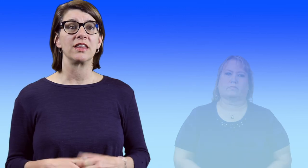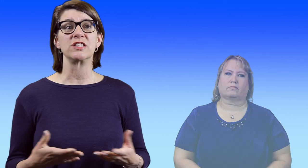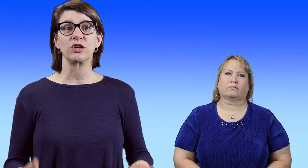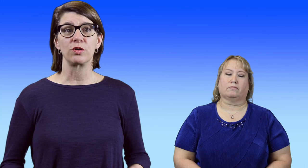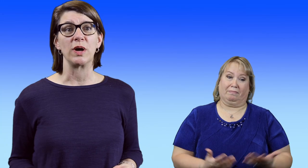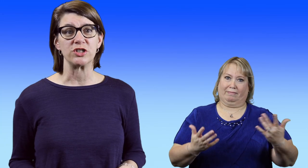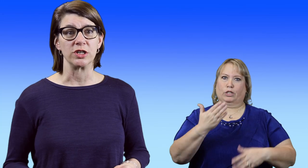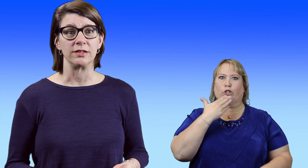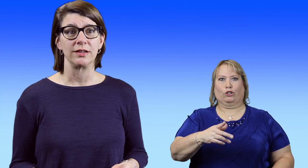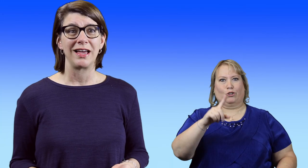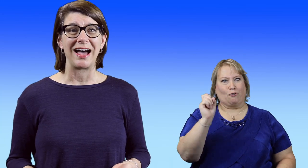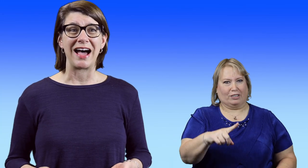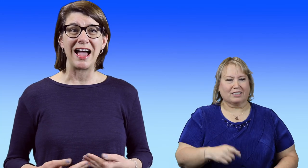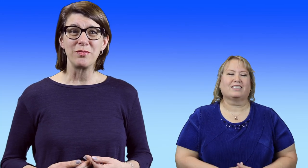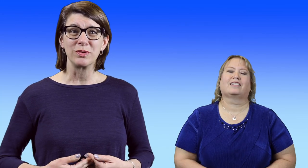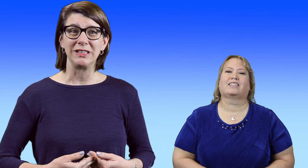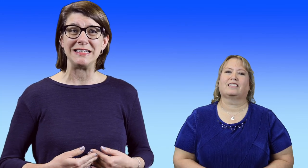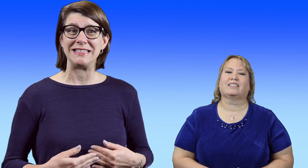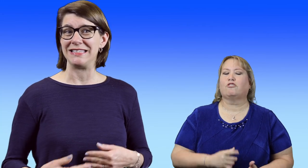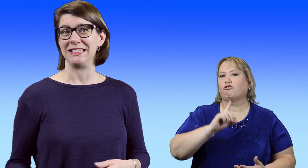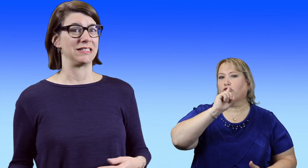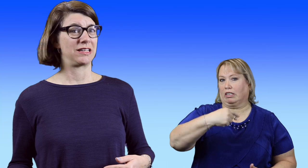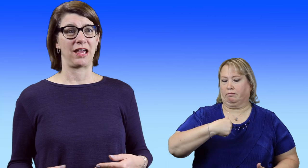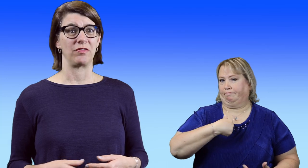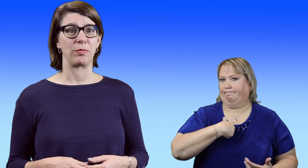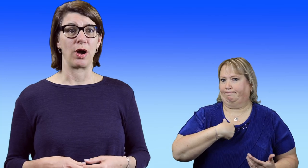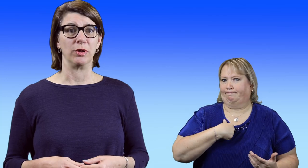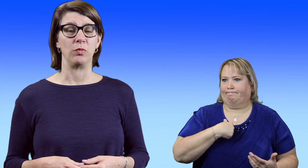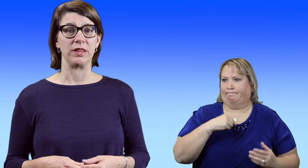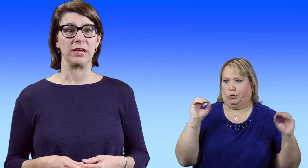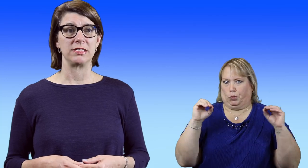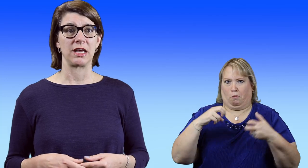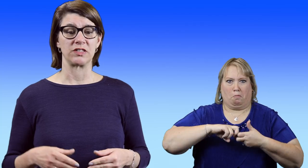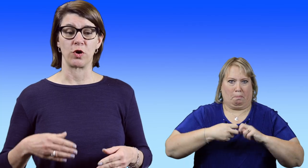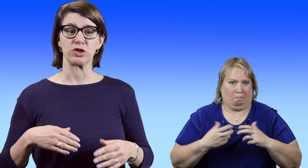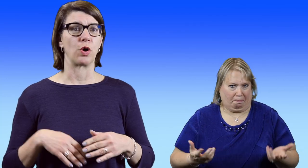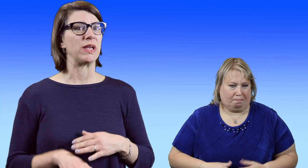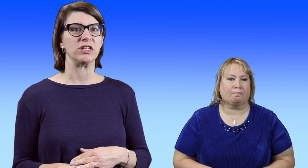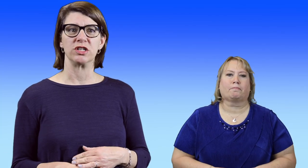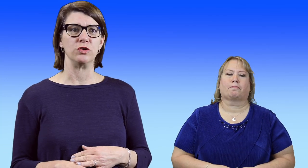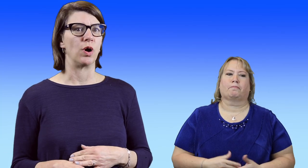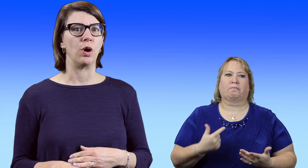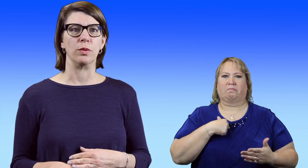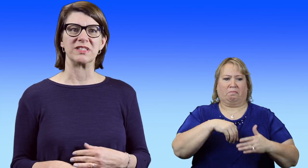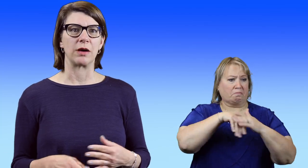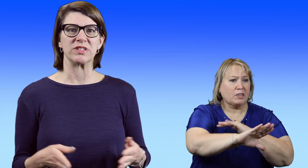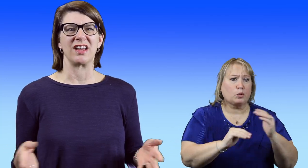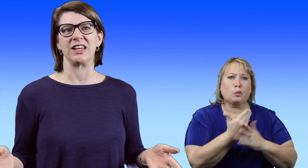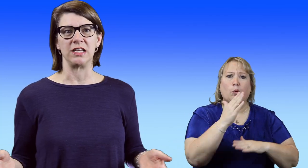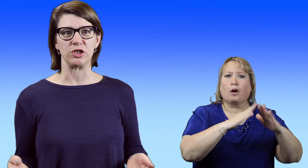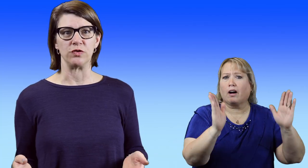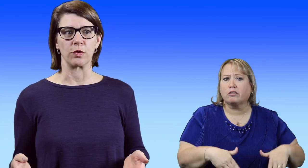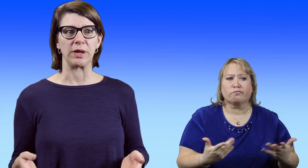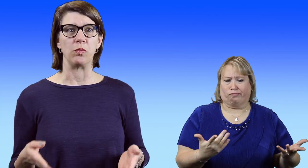That's a good question. I really didn't have a problem with it as far as going into new homes. That was not an issue for me.